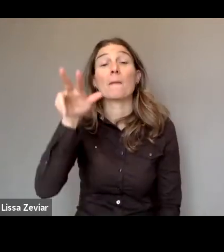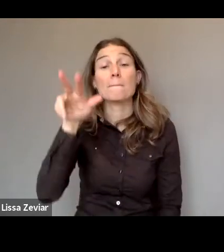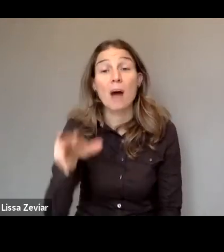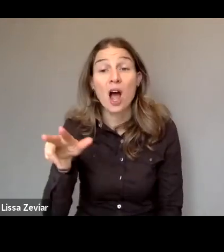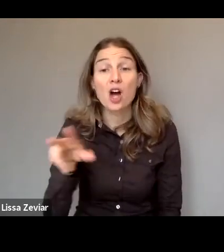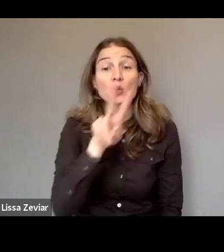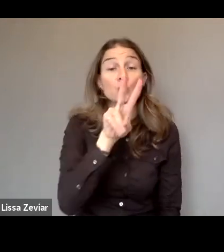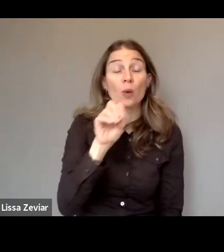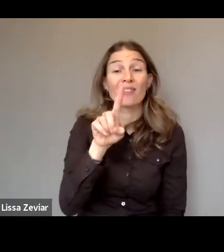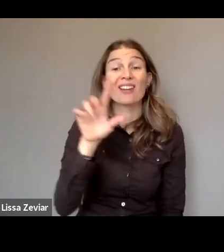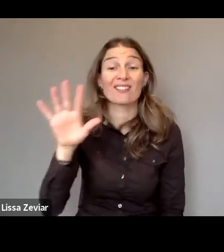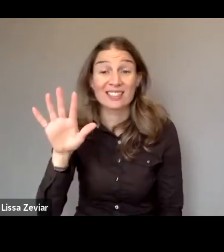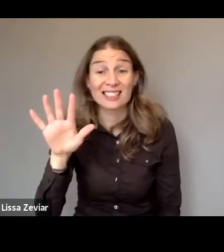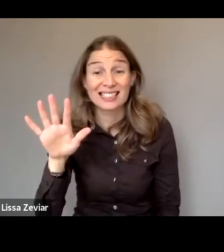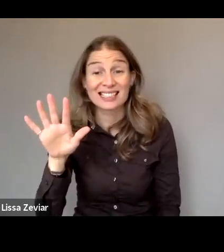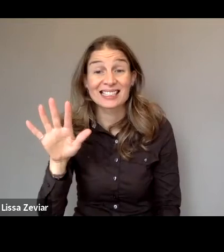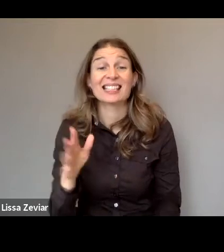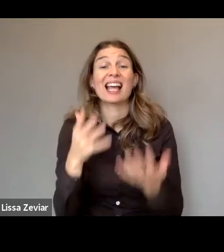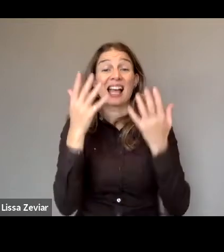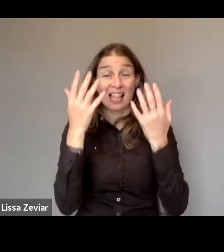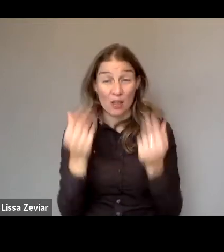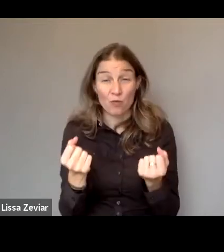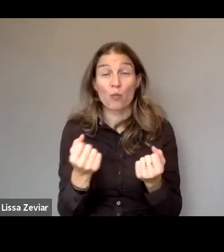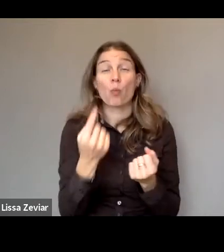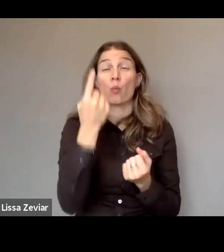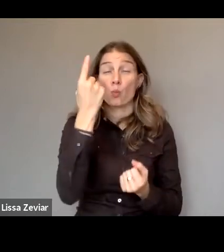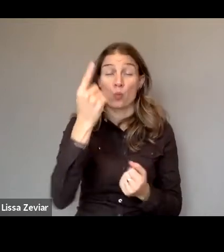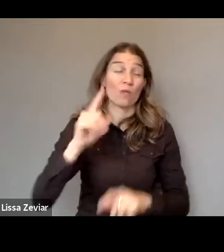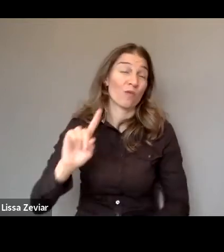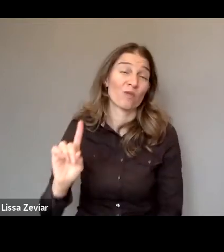Écoute Violence Femme Handicapée, which is the first help line in France